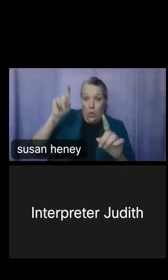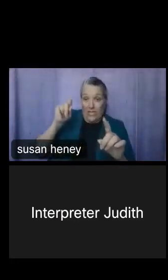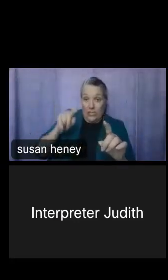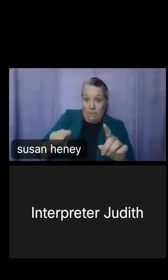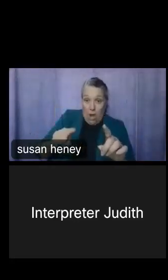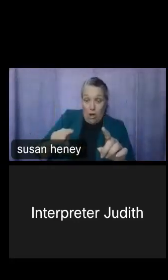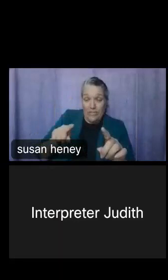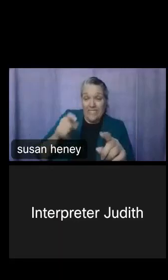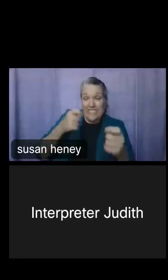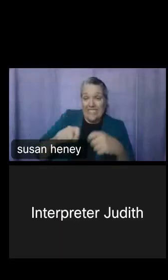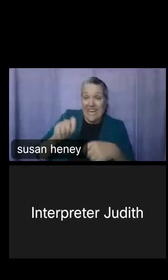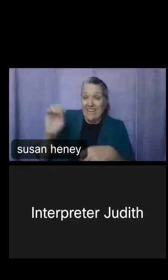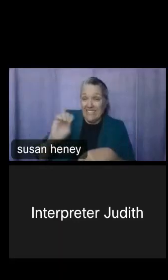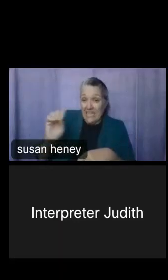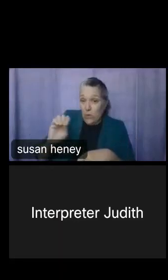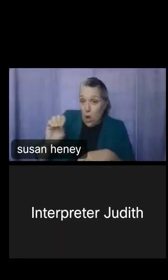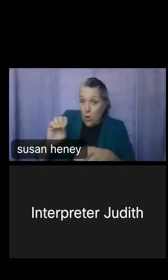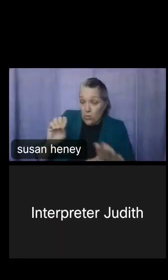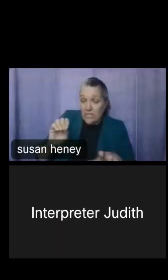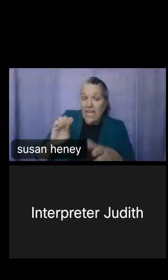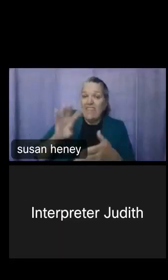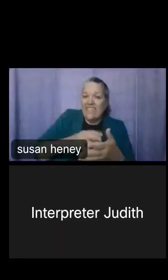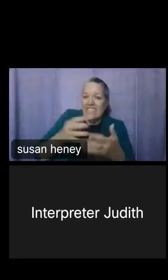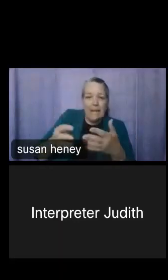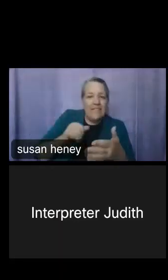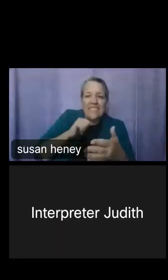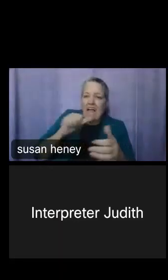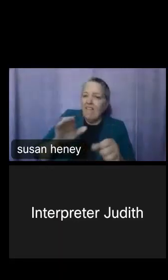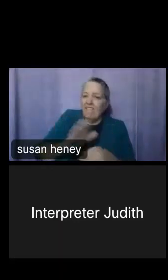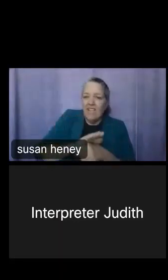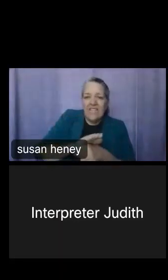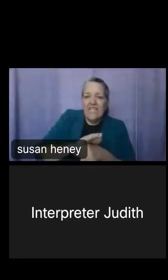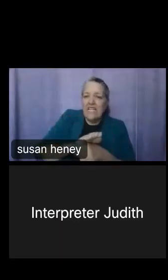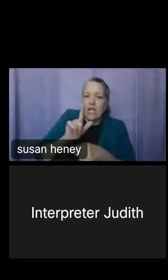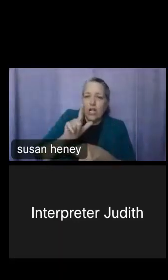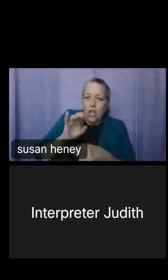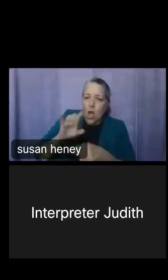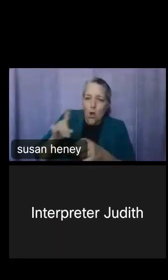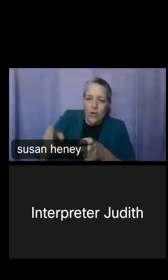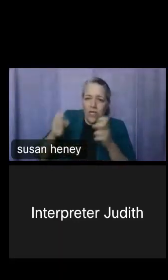you're doing this. The table has not loaded yet. We will be able to do that then when